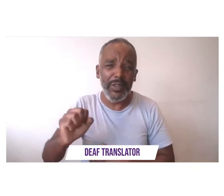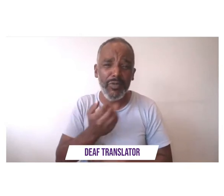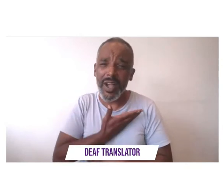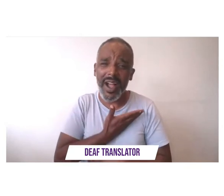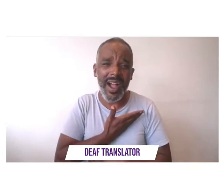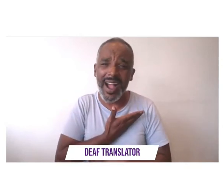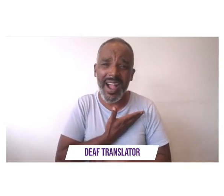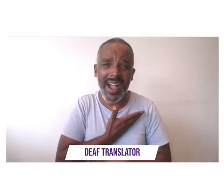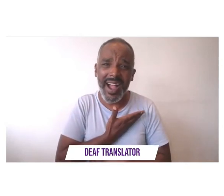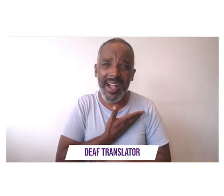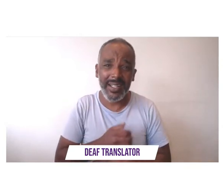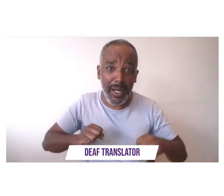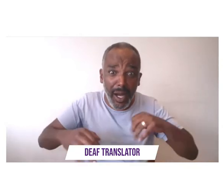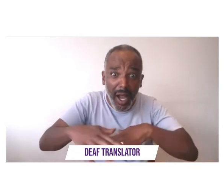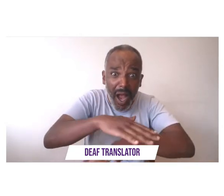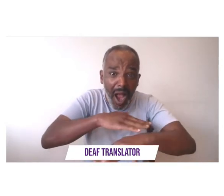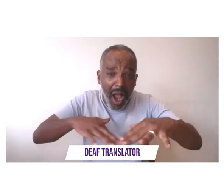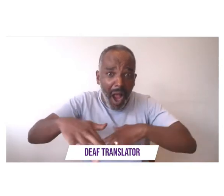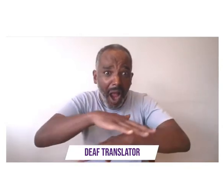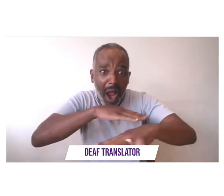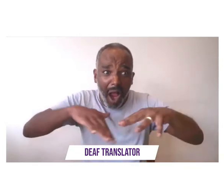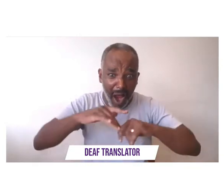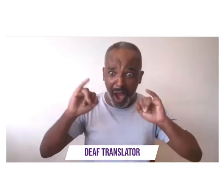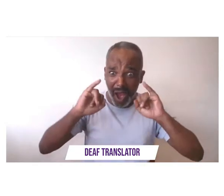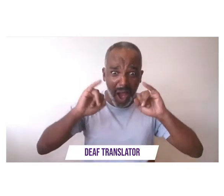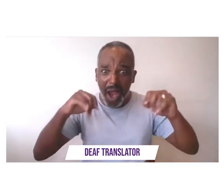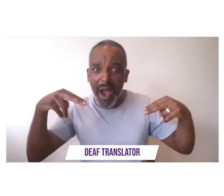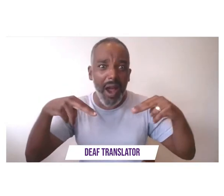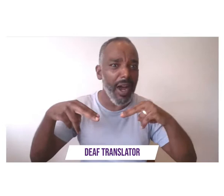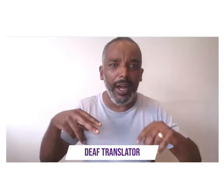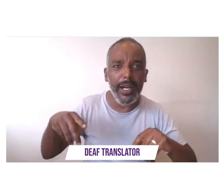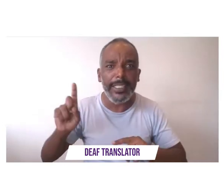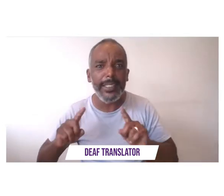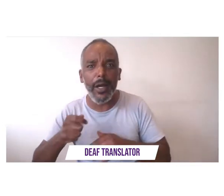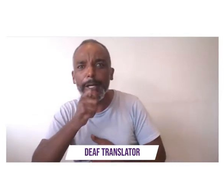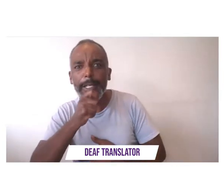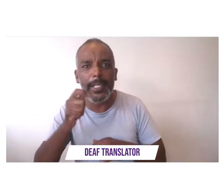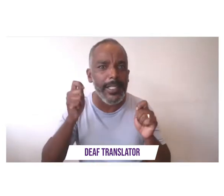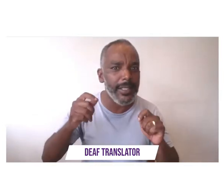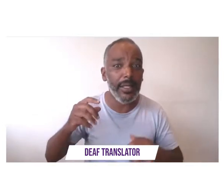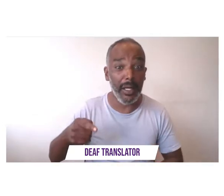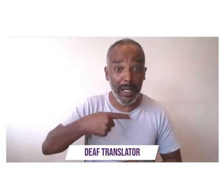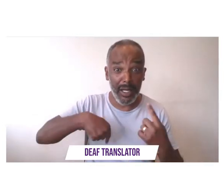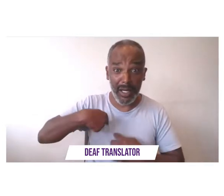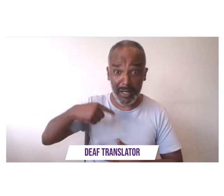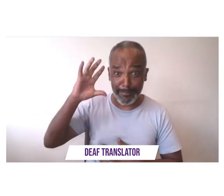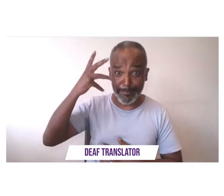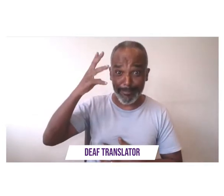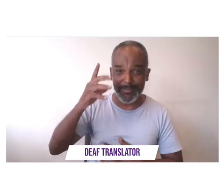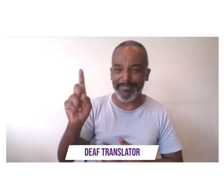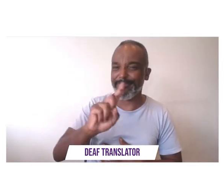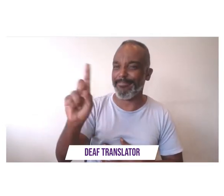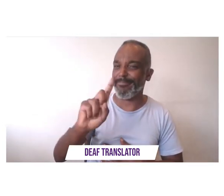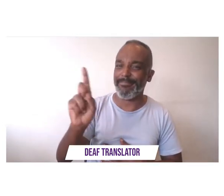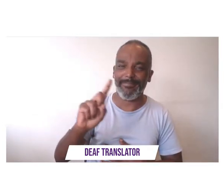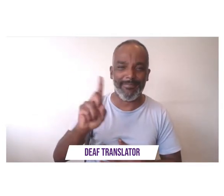disobedience republic for our audience we ain't no freak show anymore